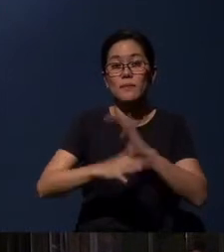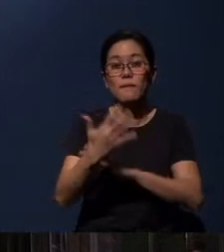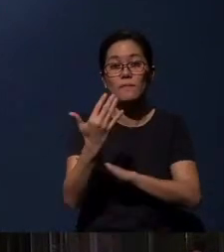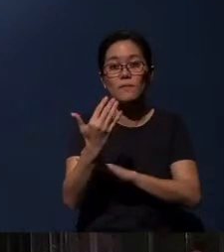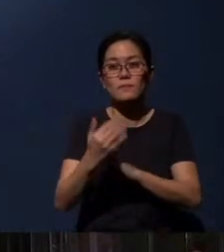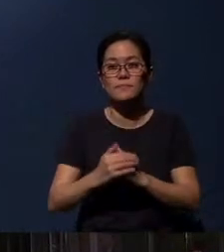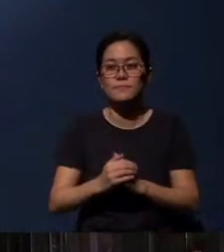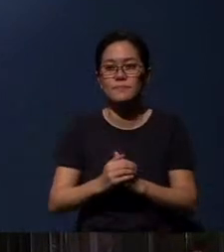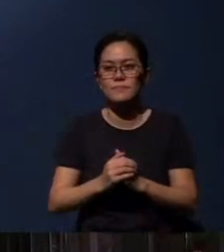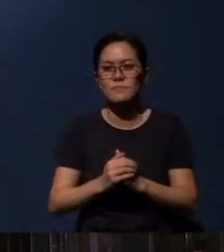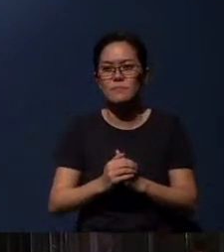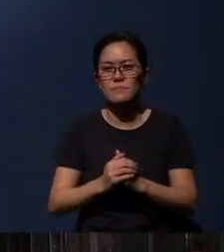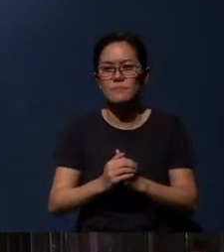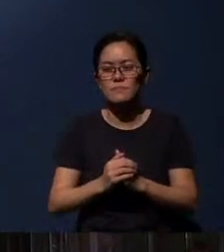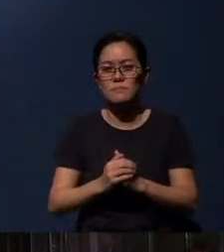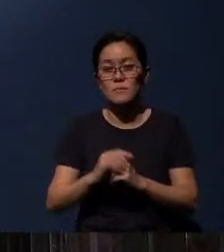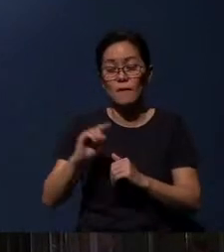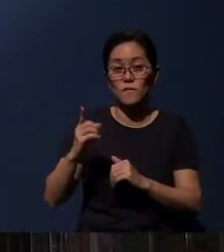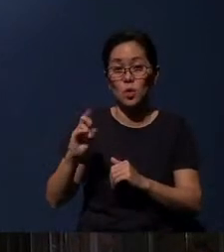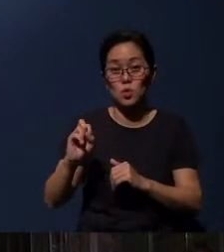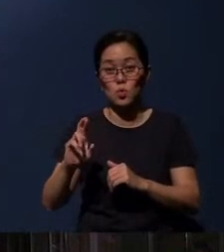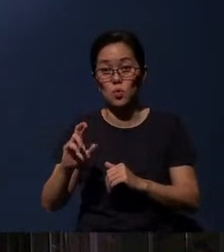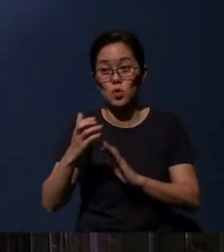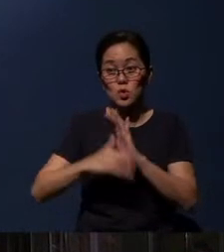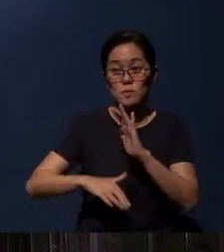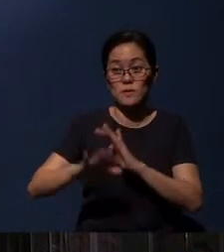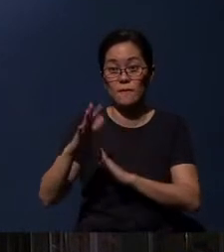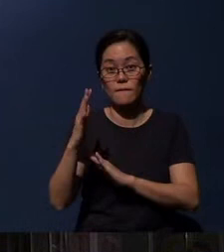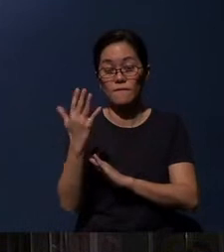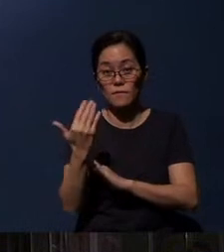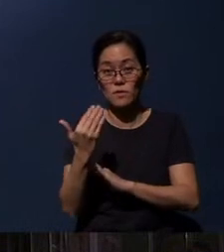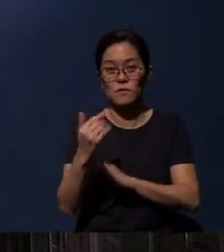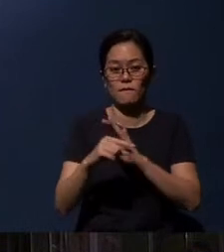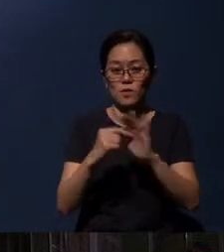1 Corinthians, chapter 15 verse 55 - 58: